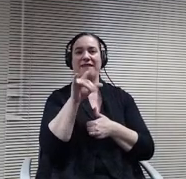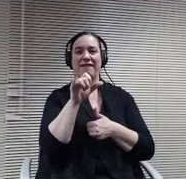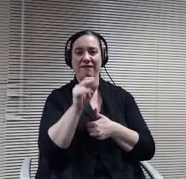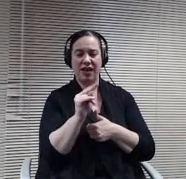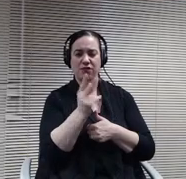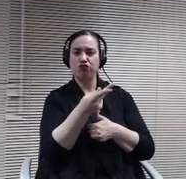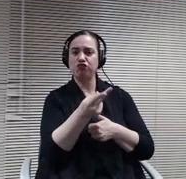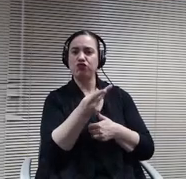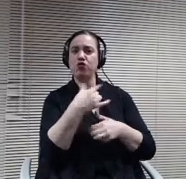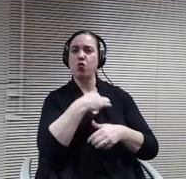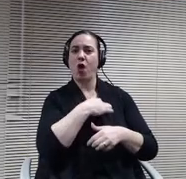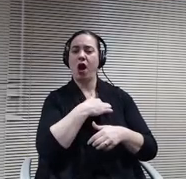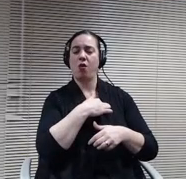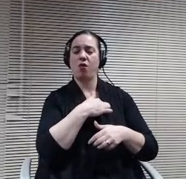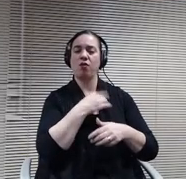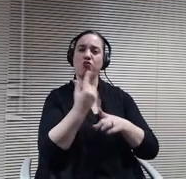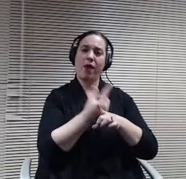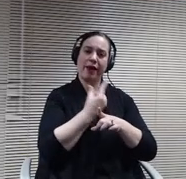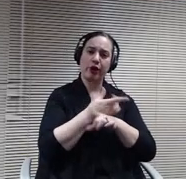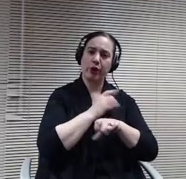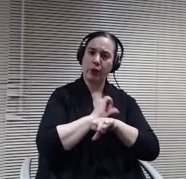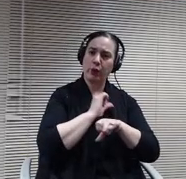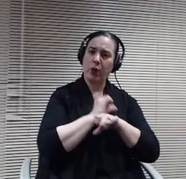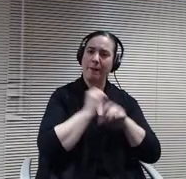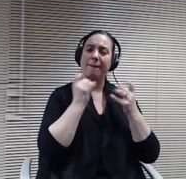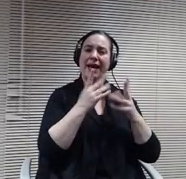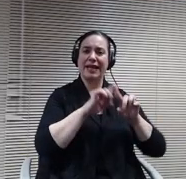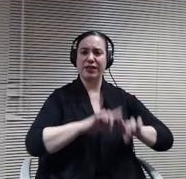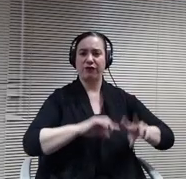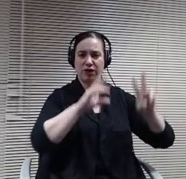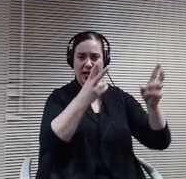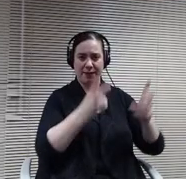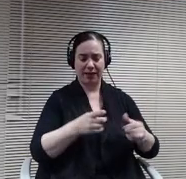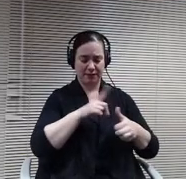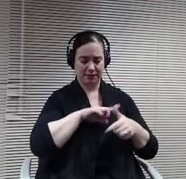Dorsey and Whitney, which tends to do more of our legal work